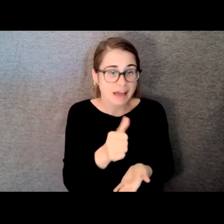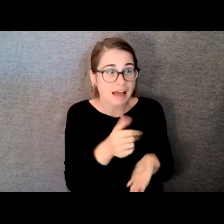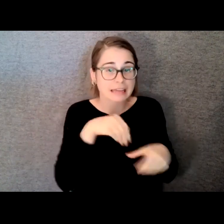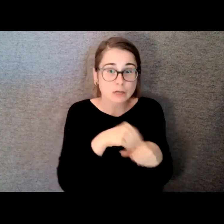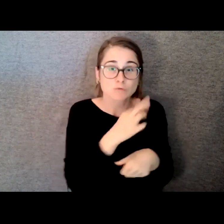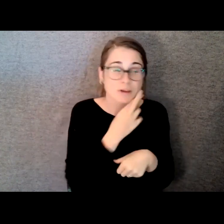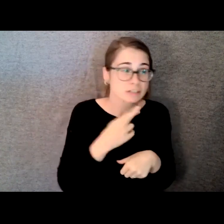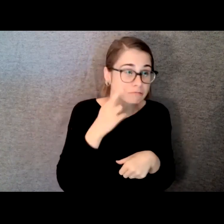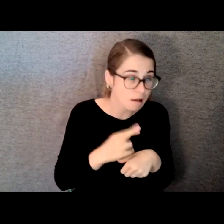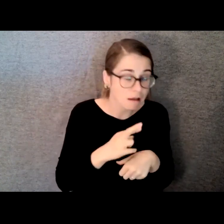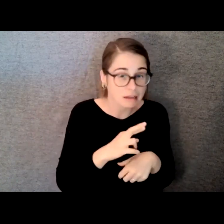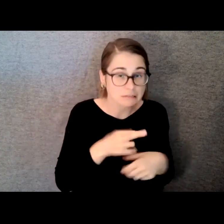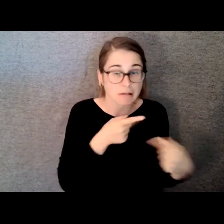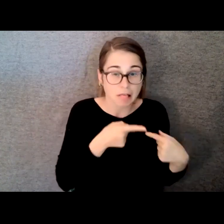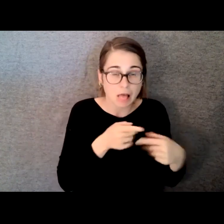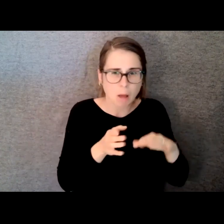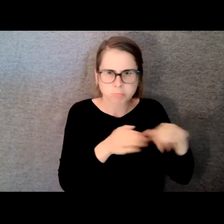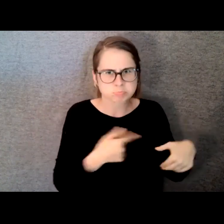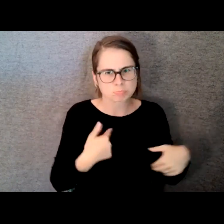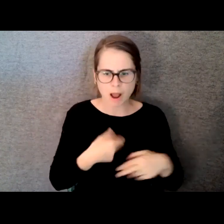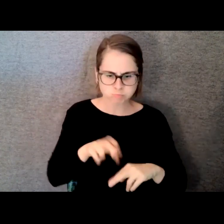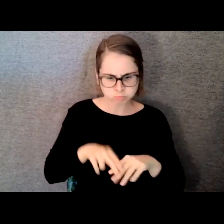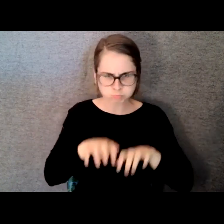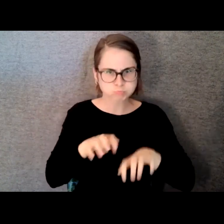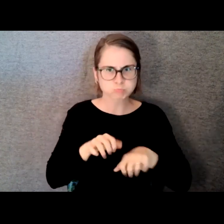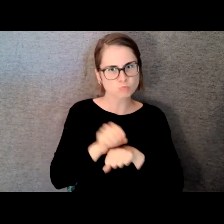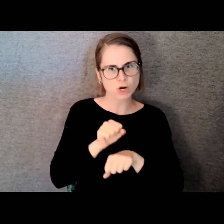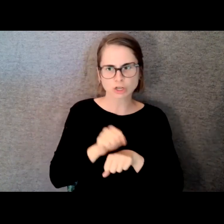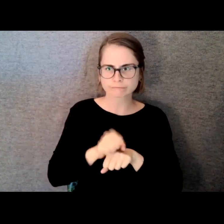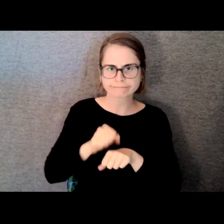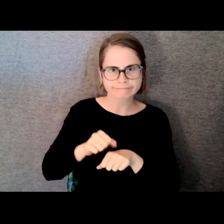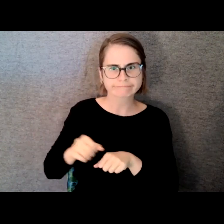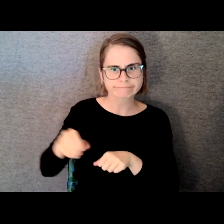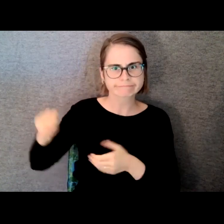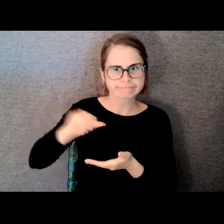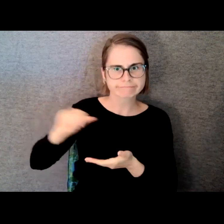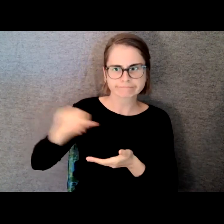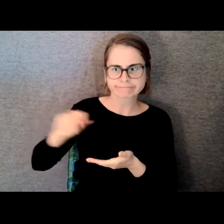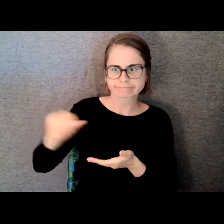And yeah for years, though, it seemed like the kind of living the dream so to say.